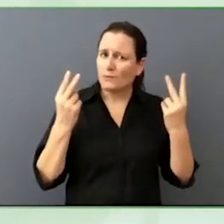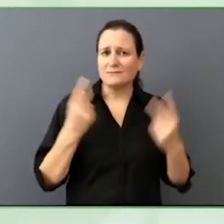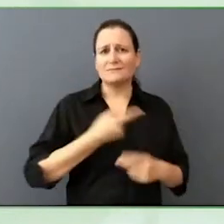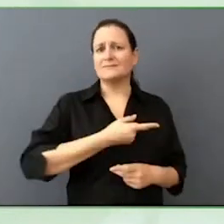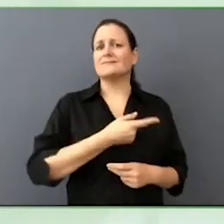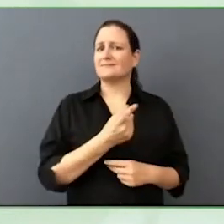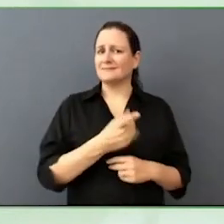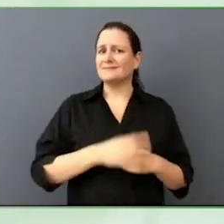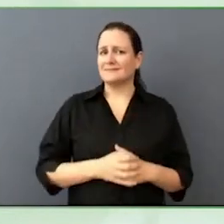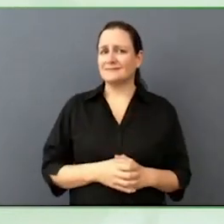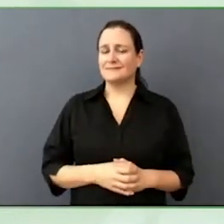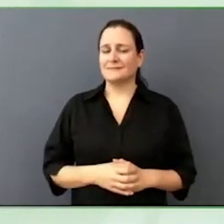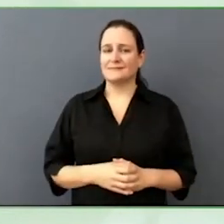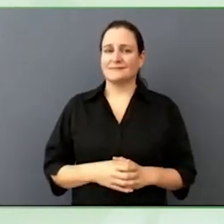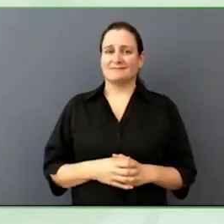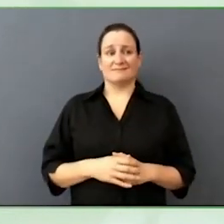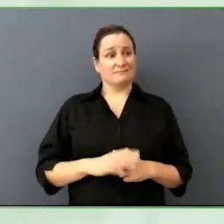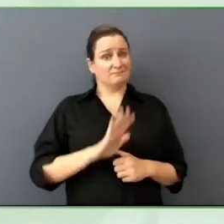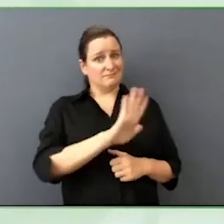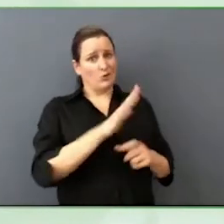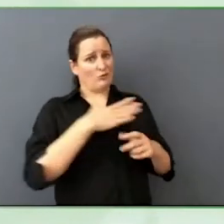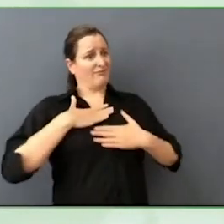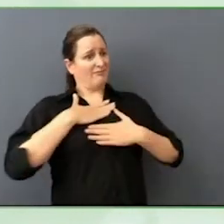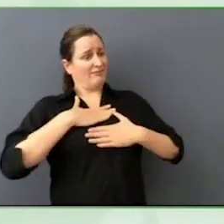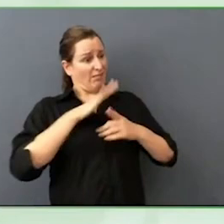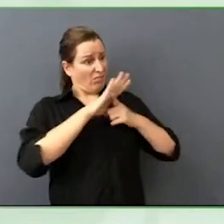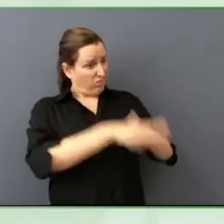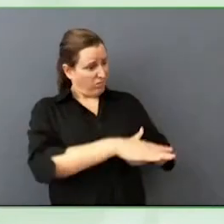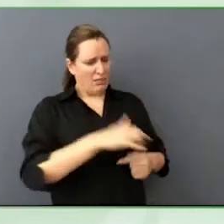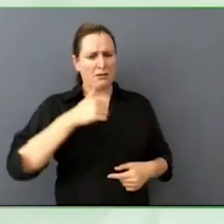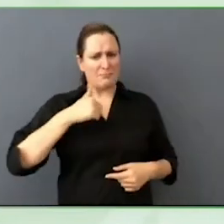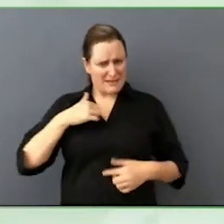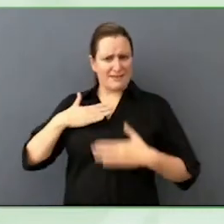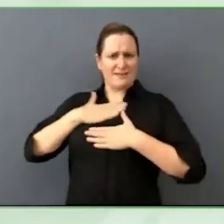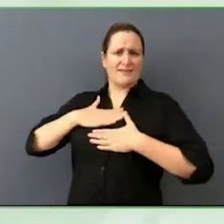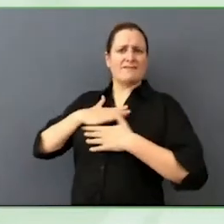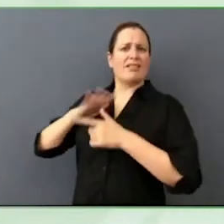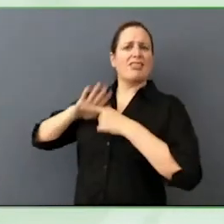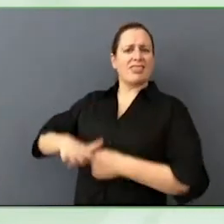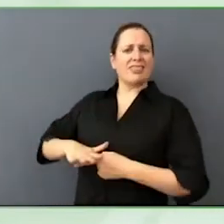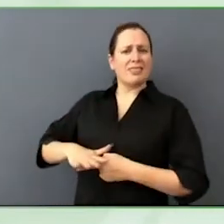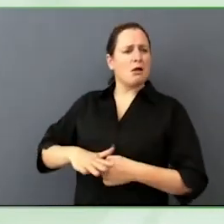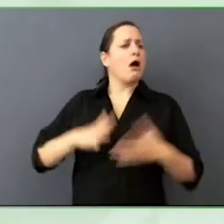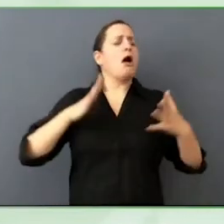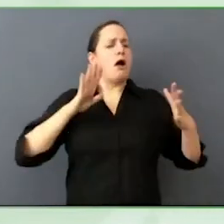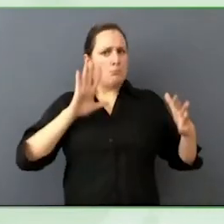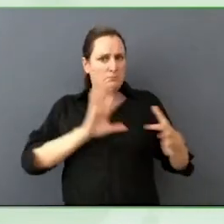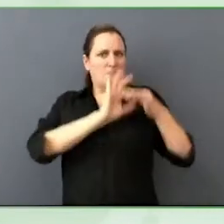marginalised, because of those for eyes that I spoke to earlier. That internalised peace.